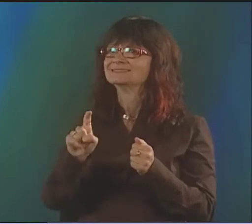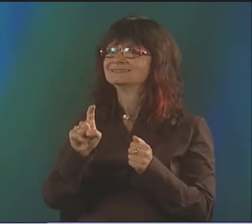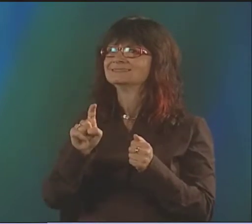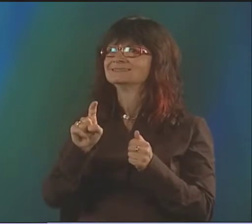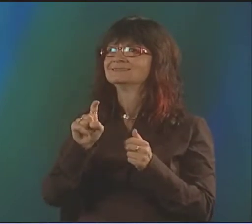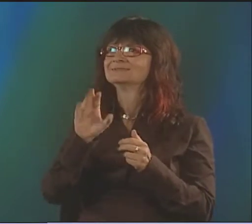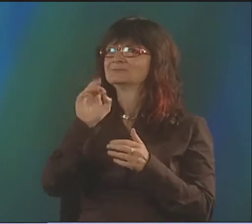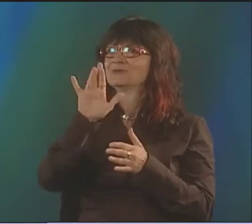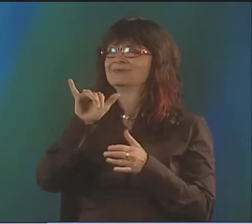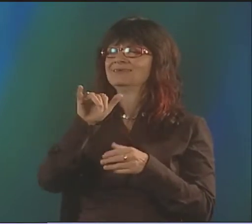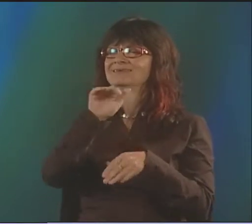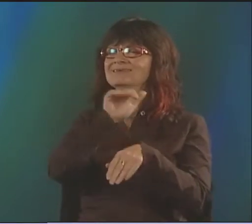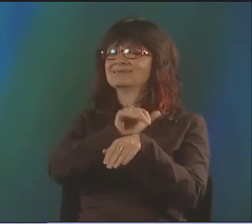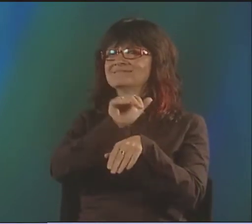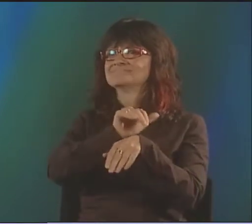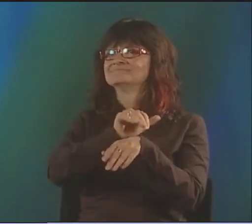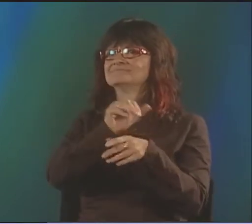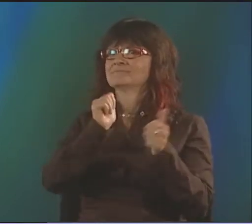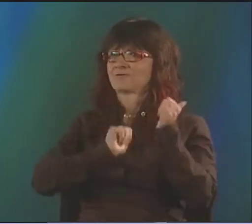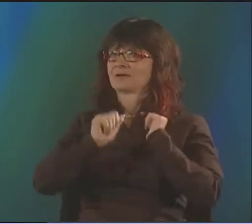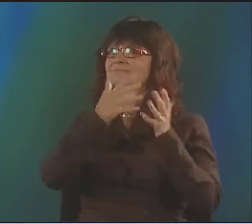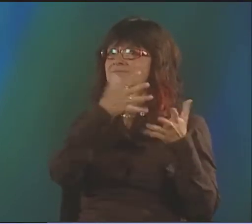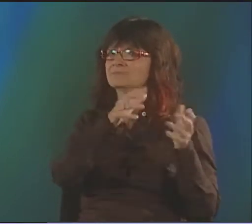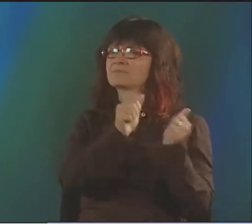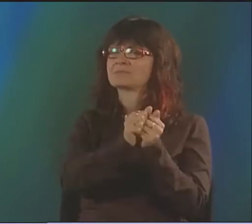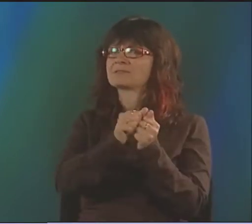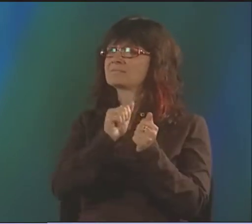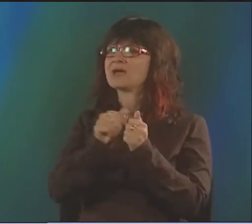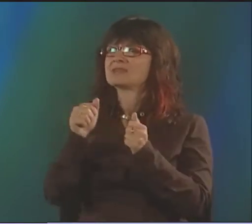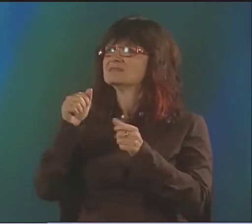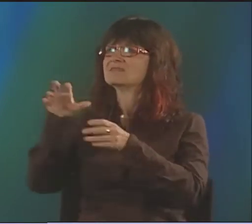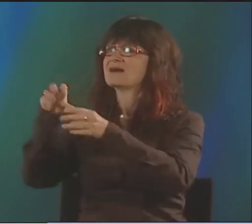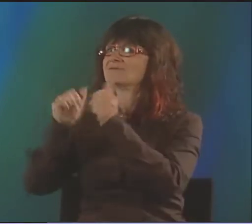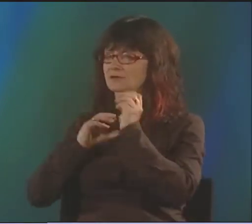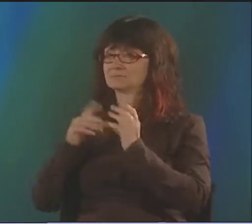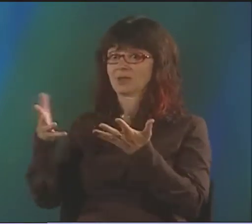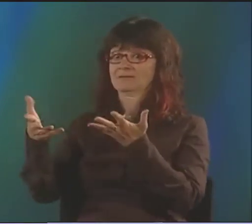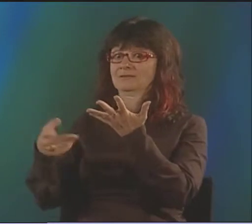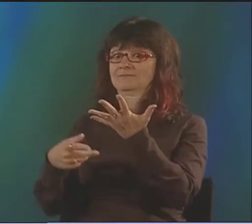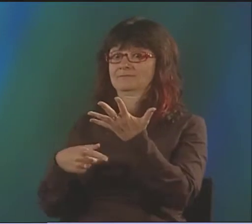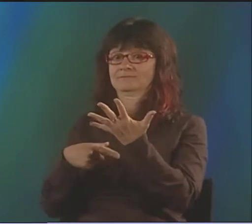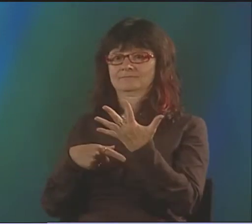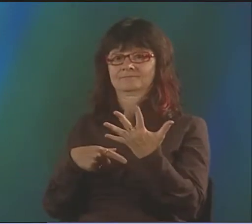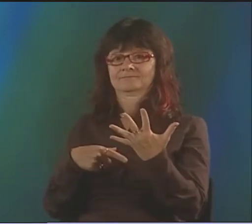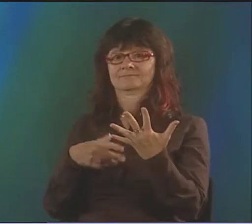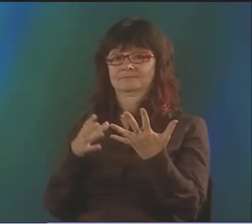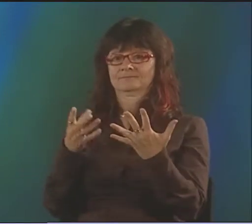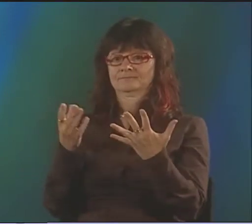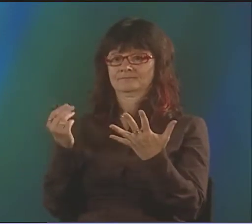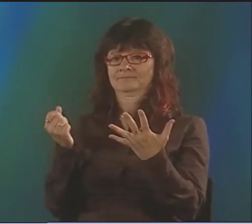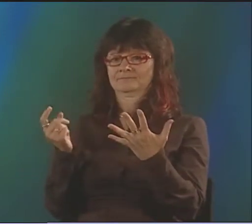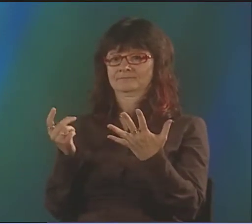I THINK HOWIE SEAGO WAS WITH CHAZ. HE WAS PERFORMING WITH CHAZ. THEY HAD SORT OF A NIGHTCLUB ROUTINE THING